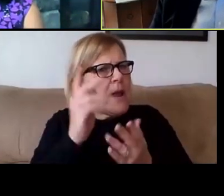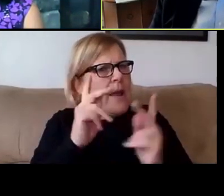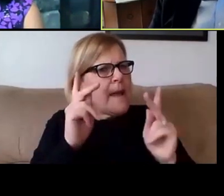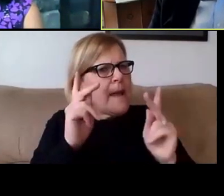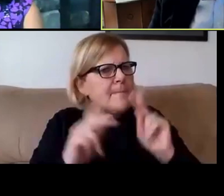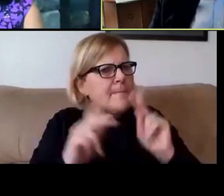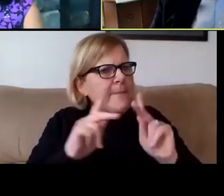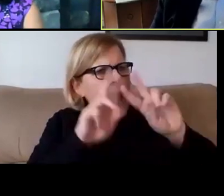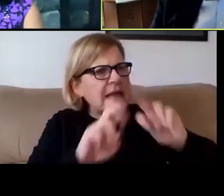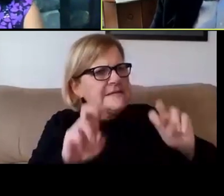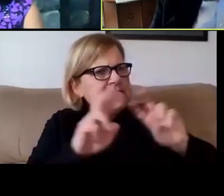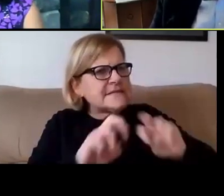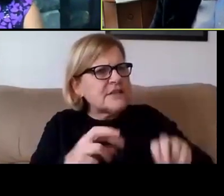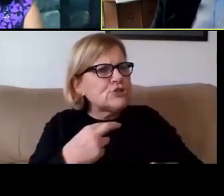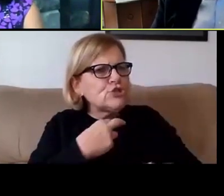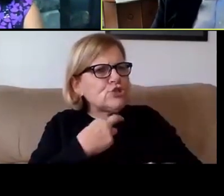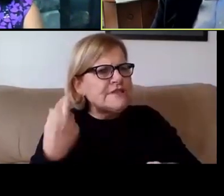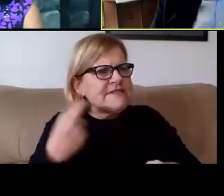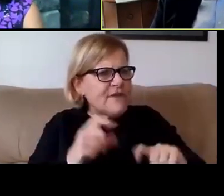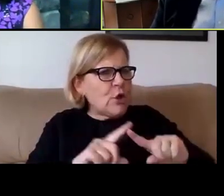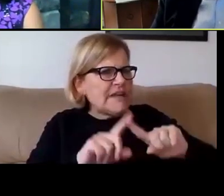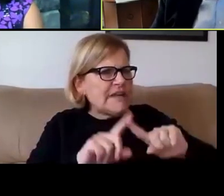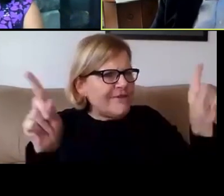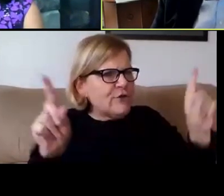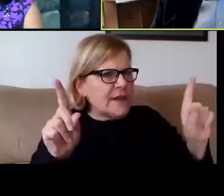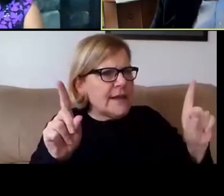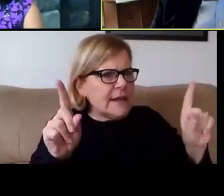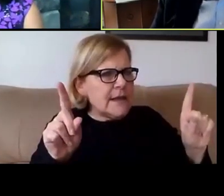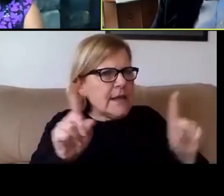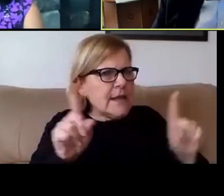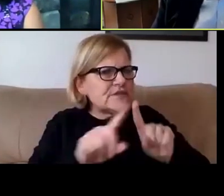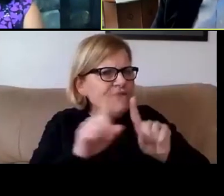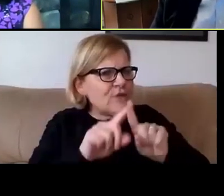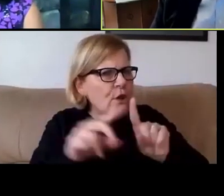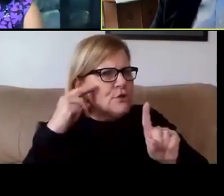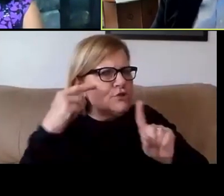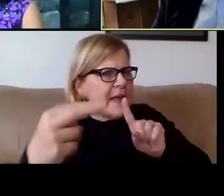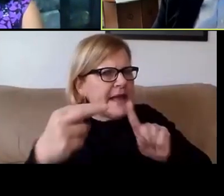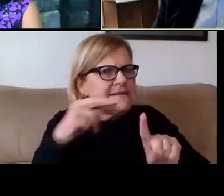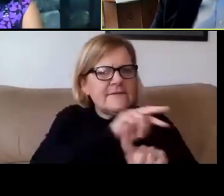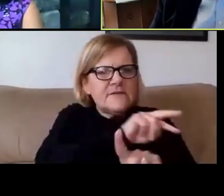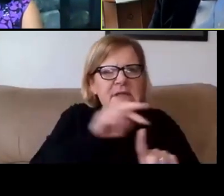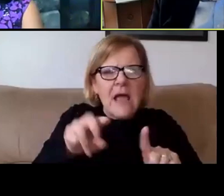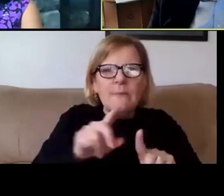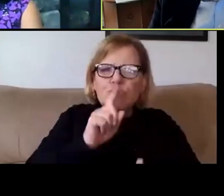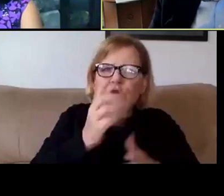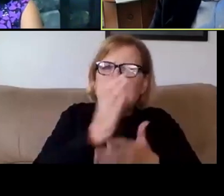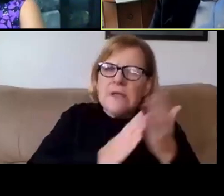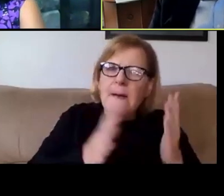very differently from one another. There's all different kinds of perspectives. And I'm sure some parents are wondering, you know,